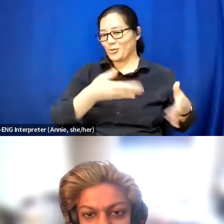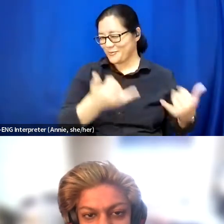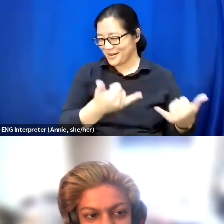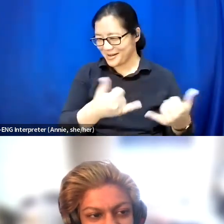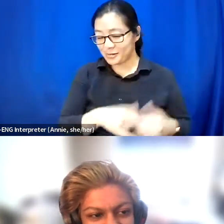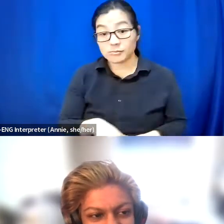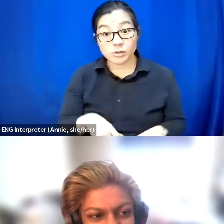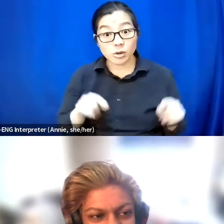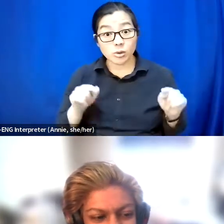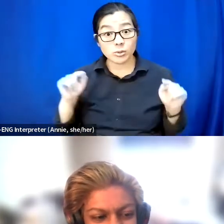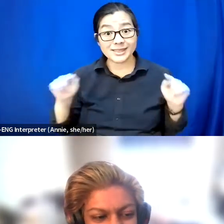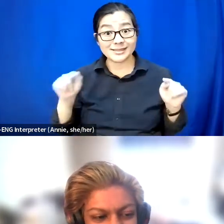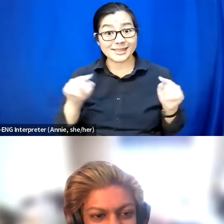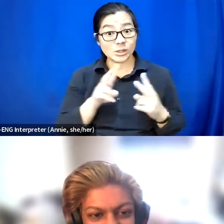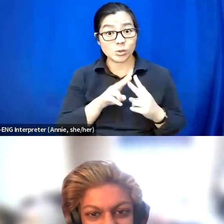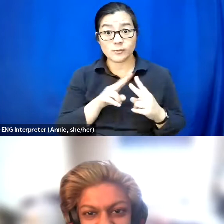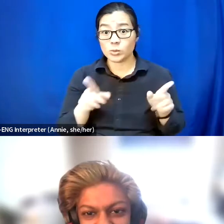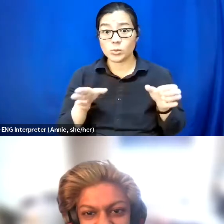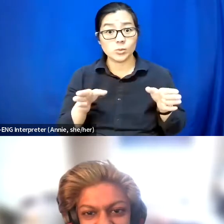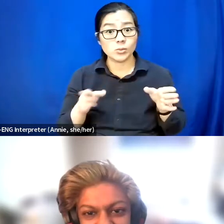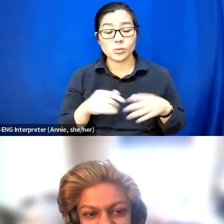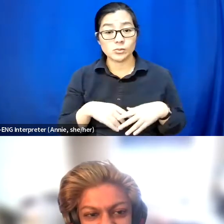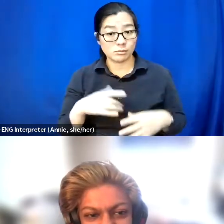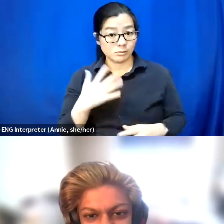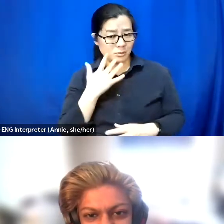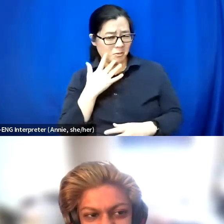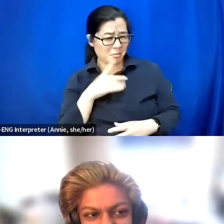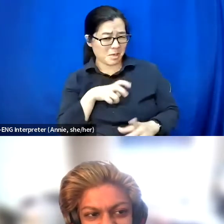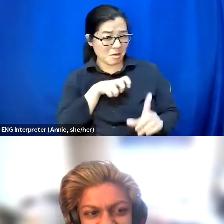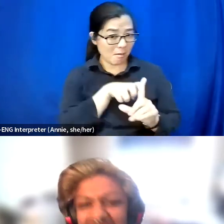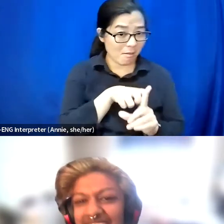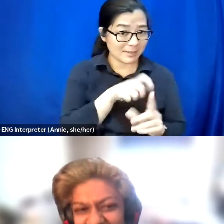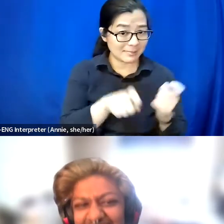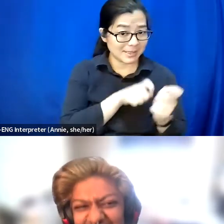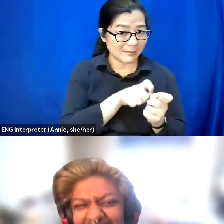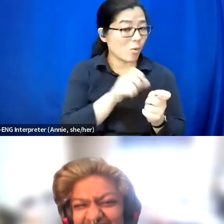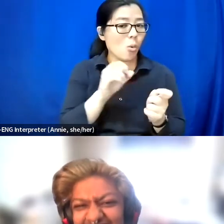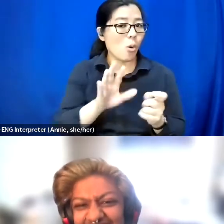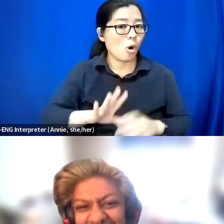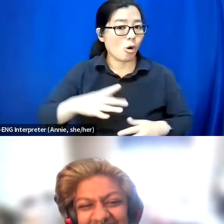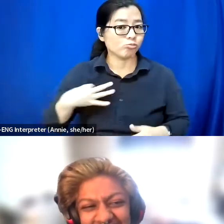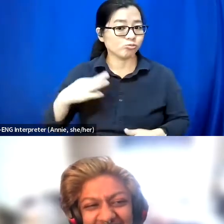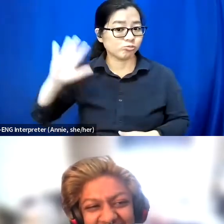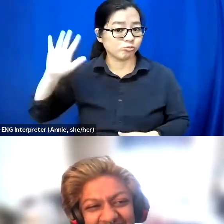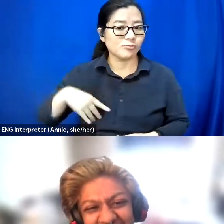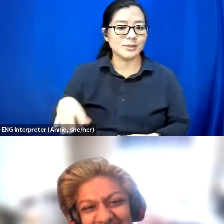And either of you -- would you prefer me to call you out or do you want to just -- okay. Eliza.